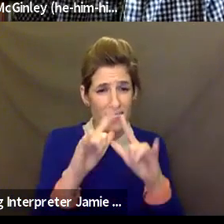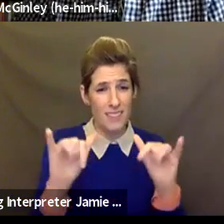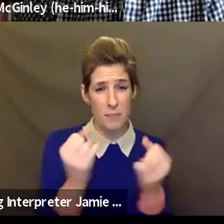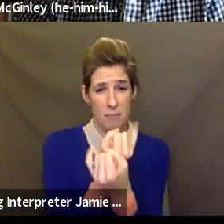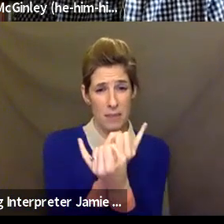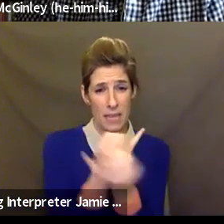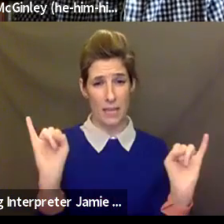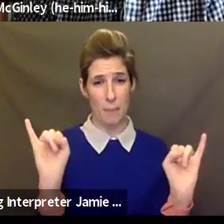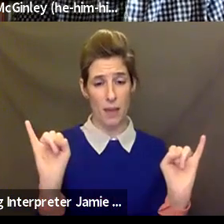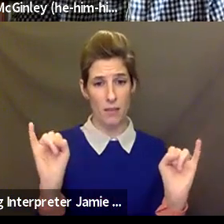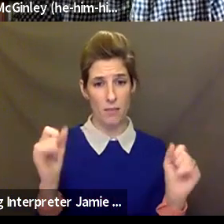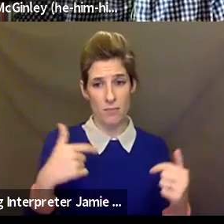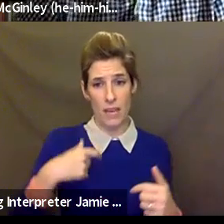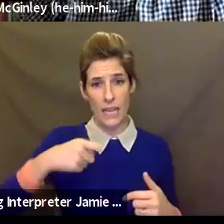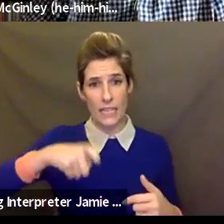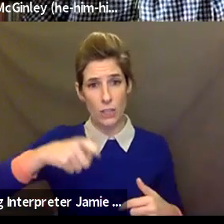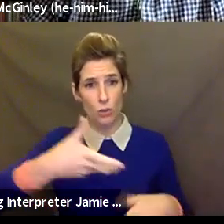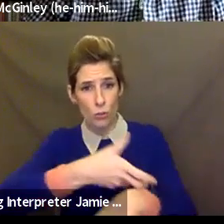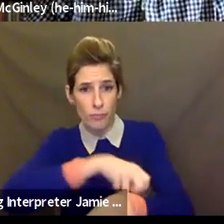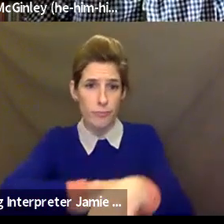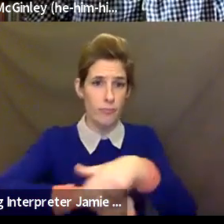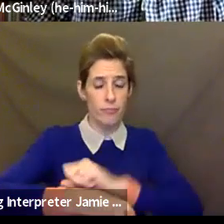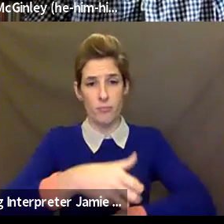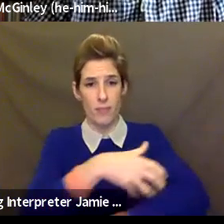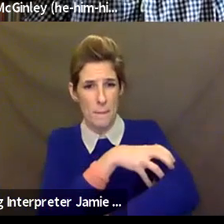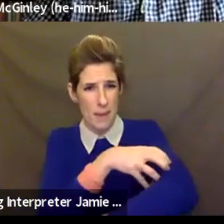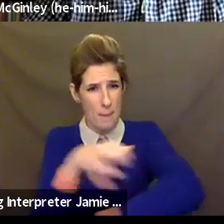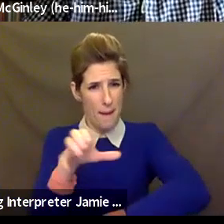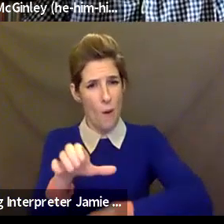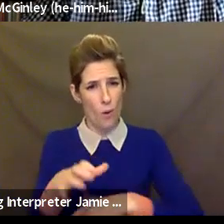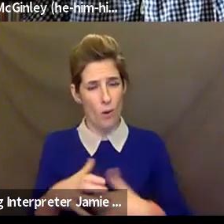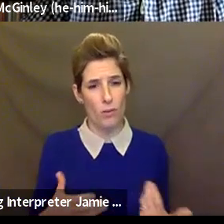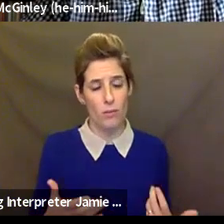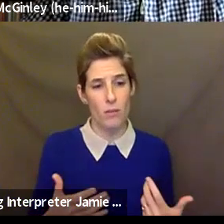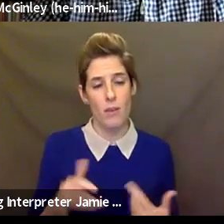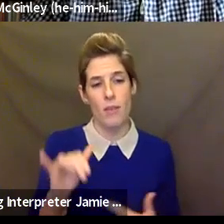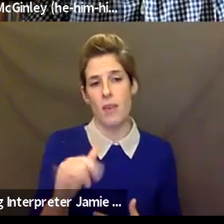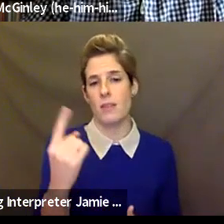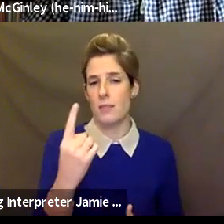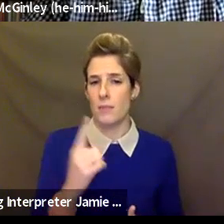and to take charge of their own learning. I think that has definitely strengthened with something that we were doing